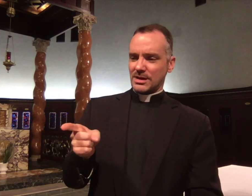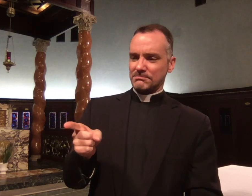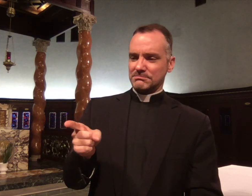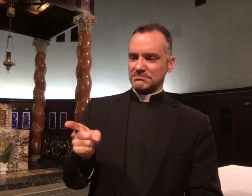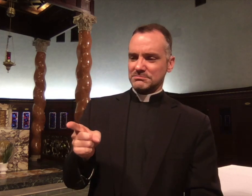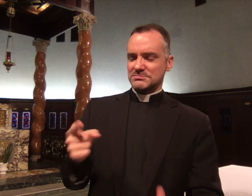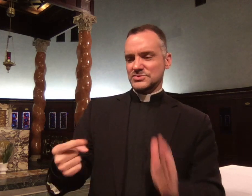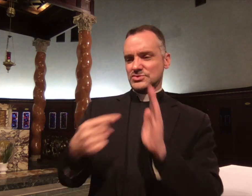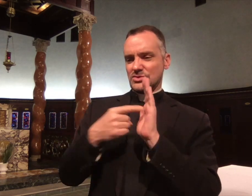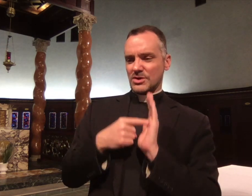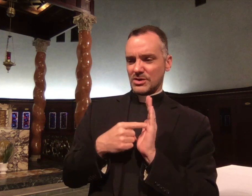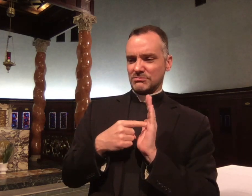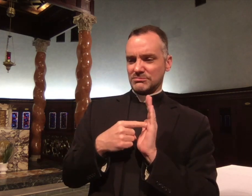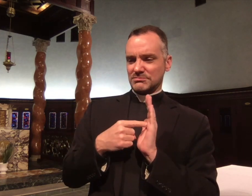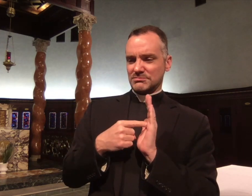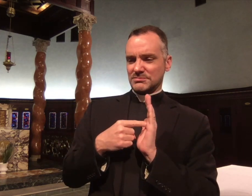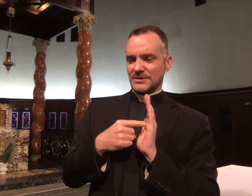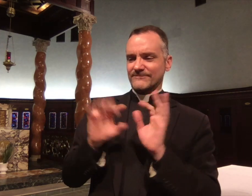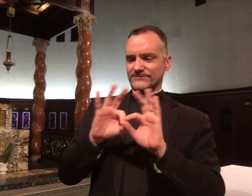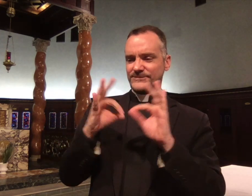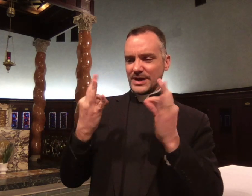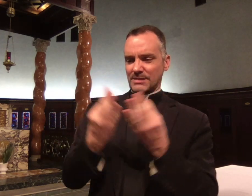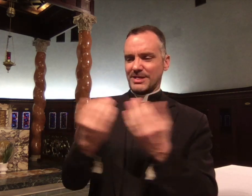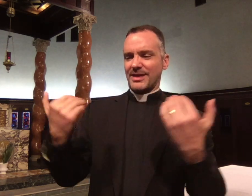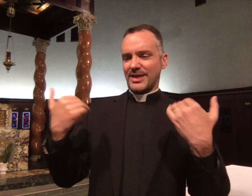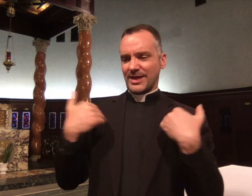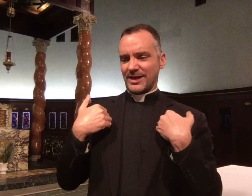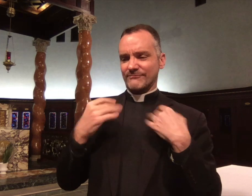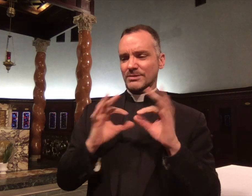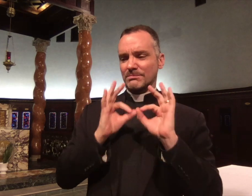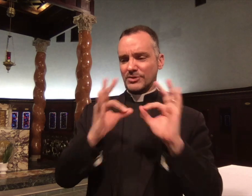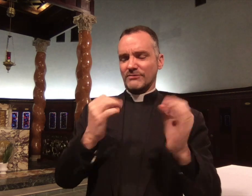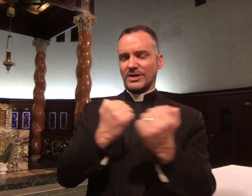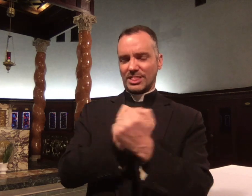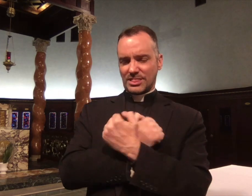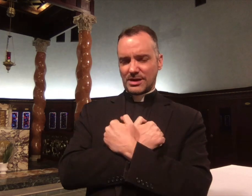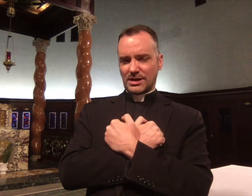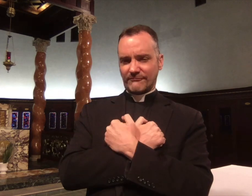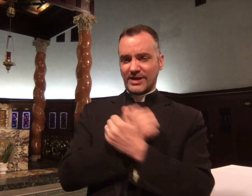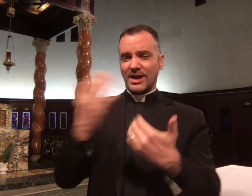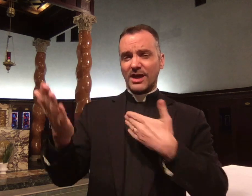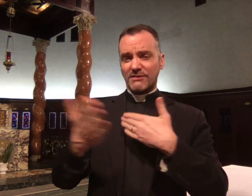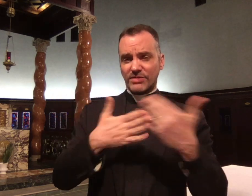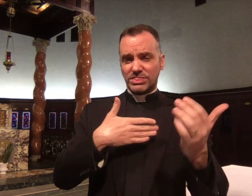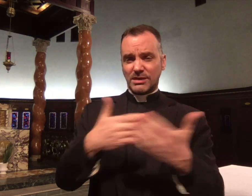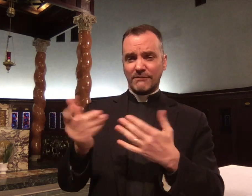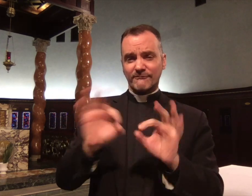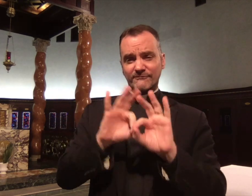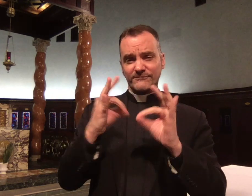It showed me that families can truly show perfect love.